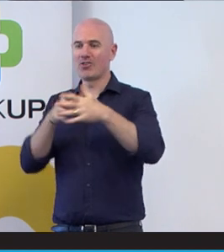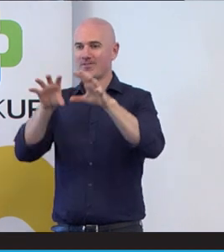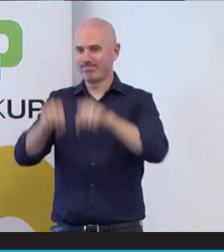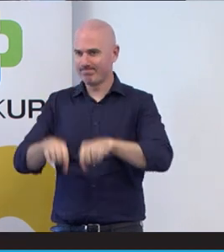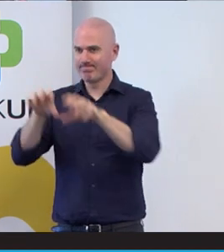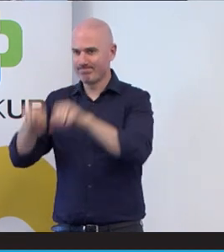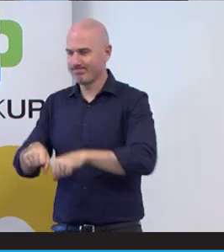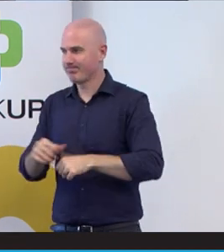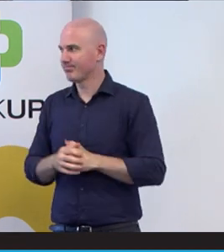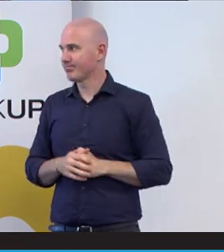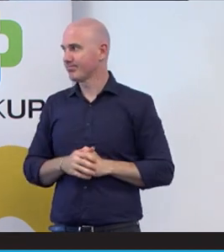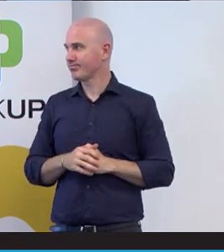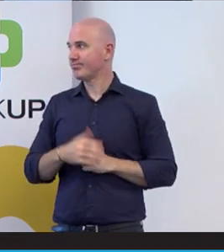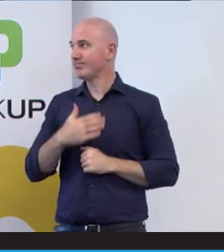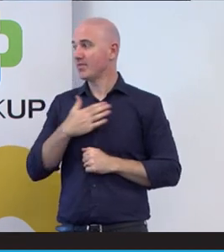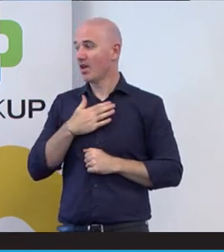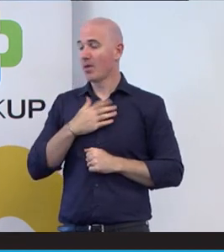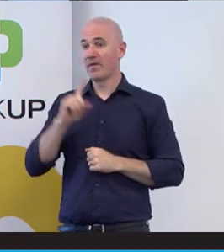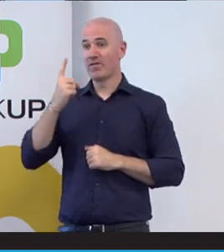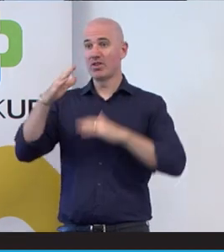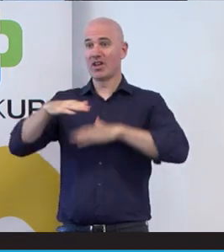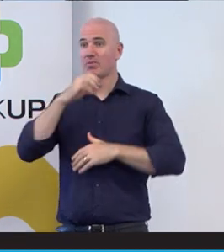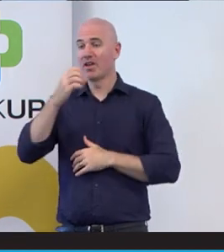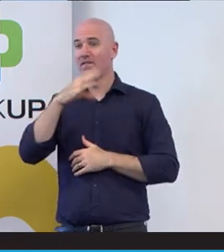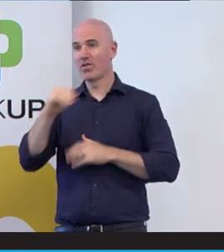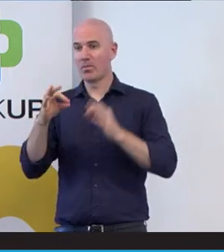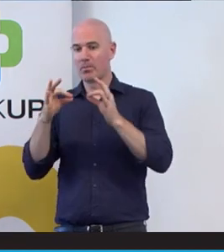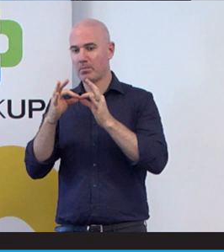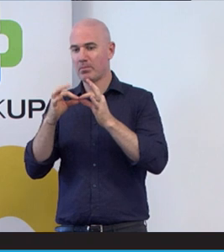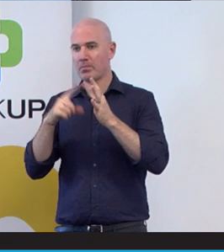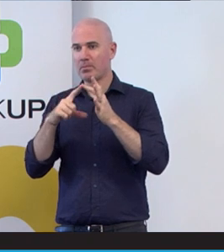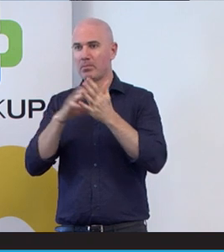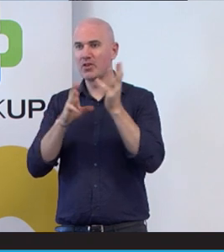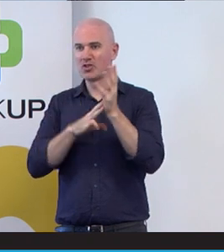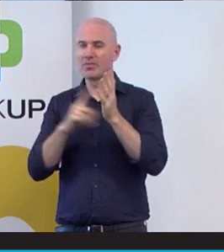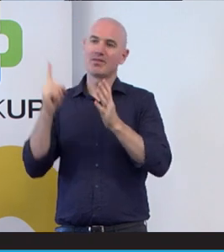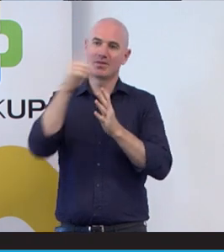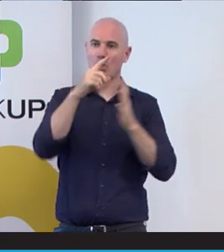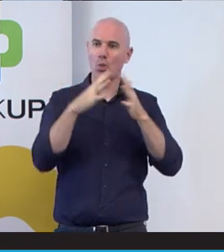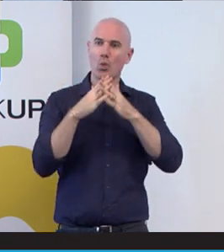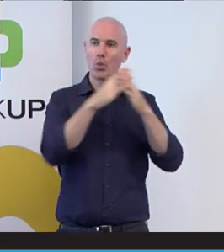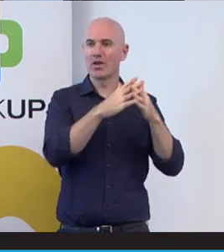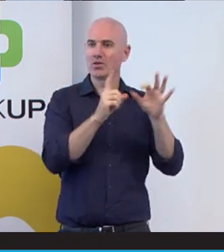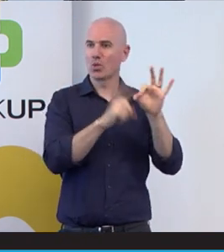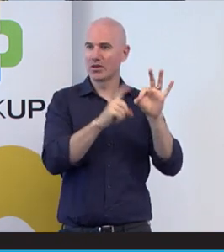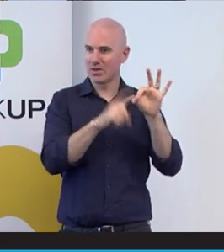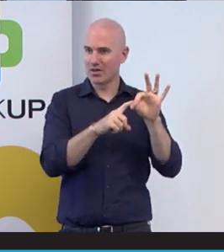So I'm a nation man from Bidjara which is out in western Queensland and if I'm from my father,